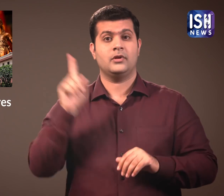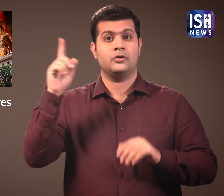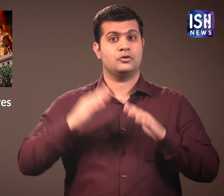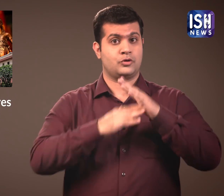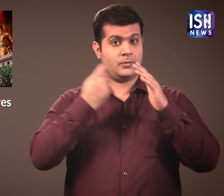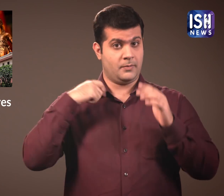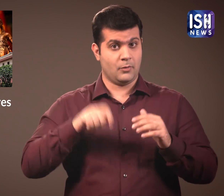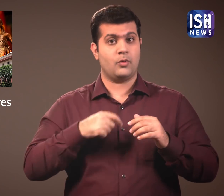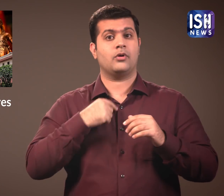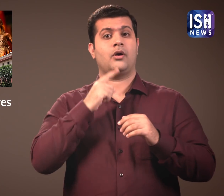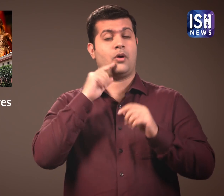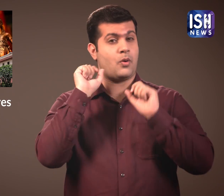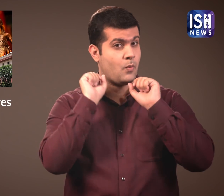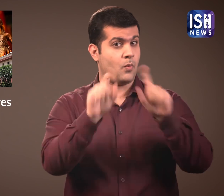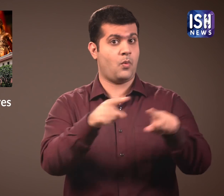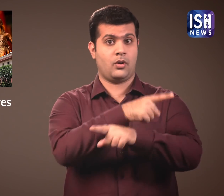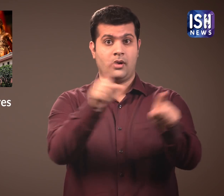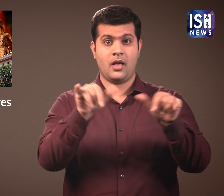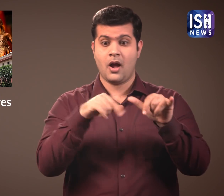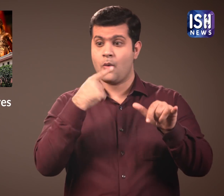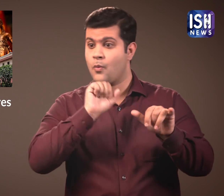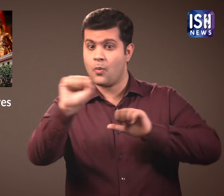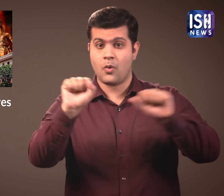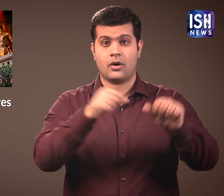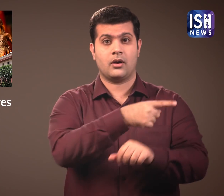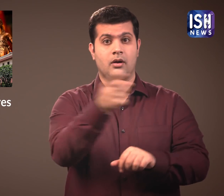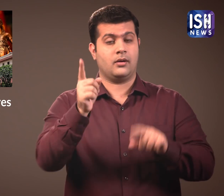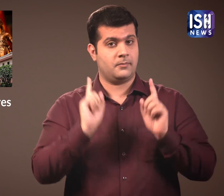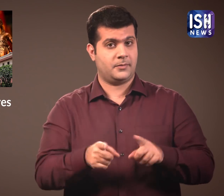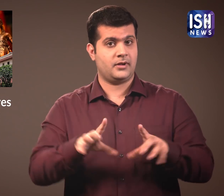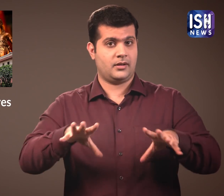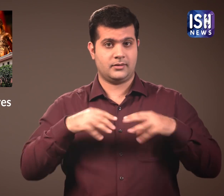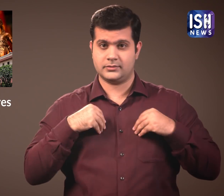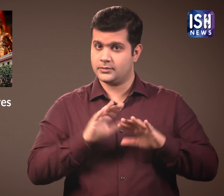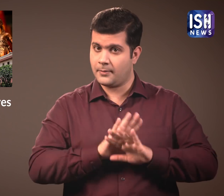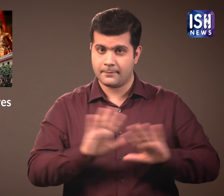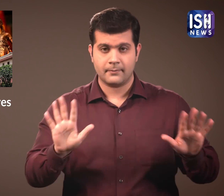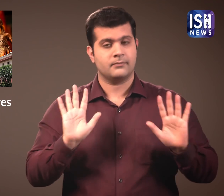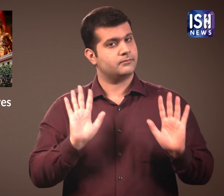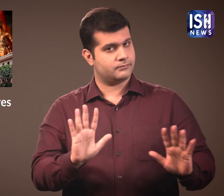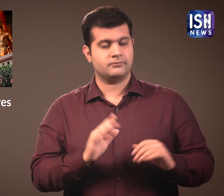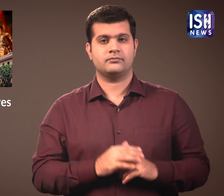The Supreme Court's decision has to be accepted by all.